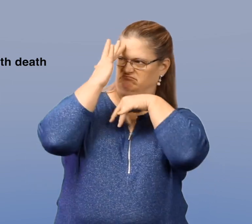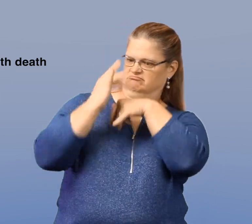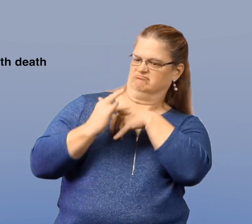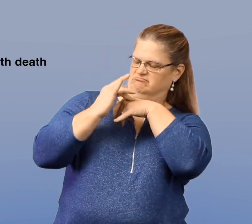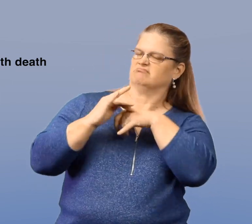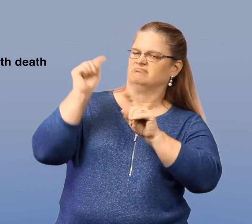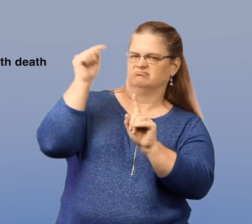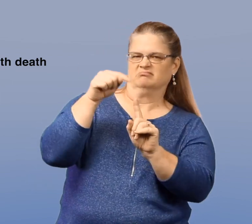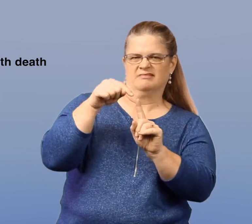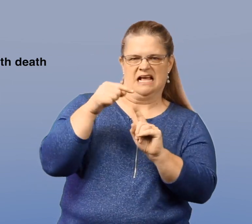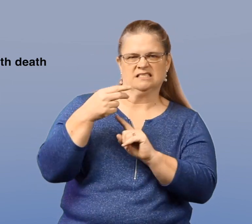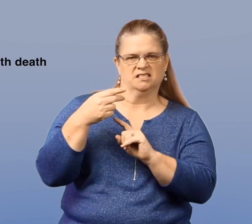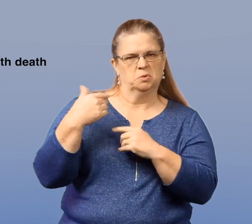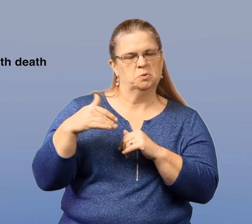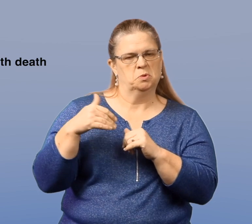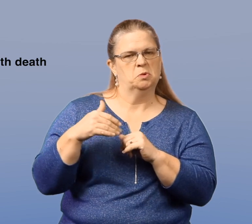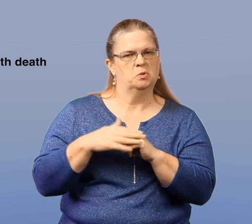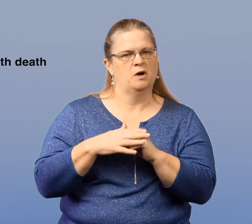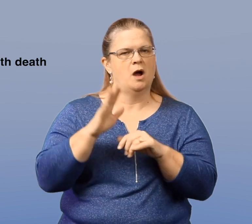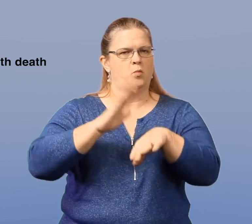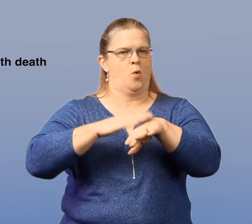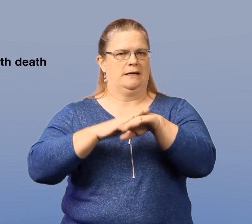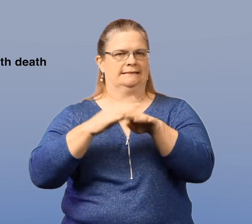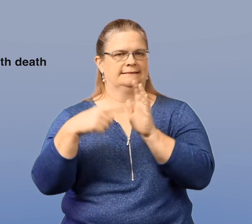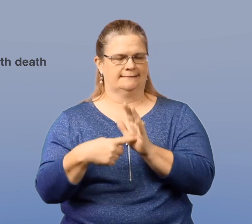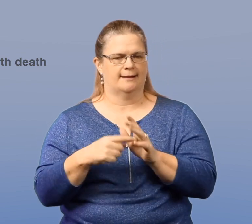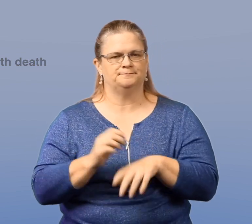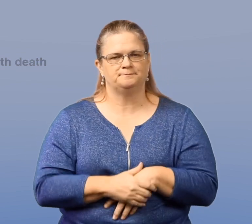That fixation is a warning sign.